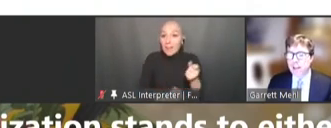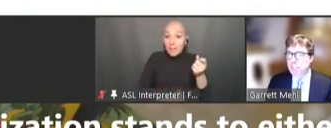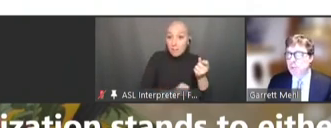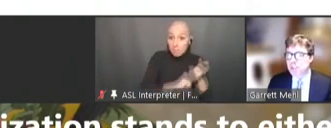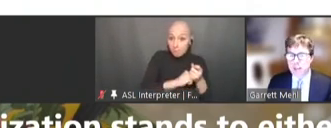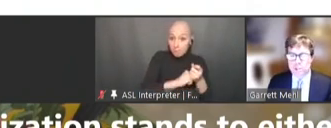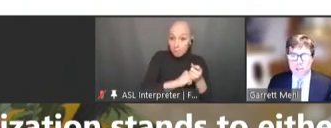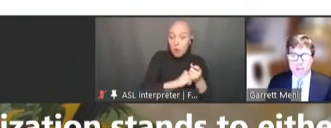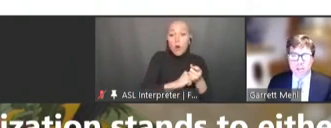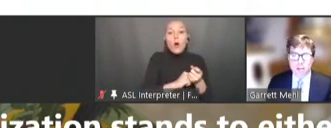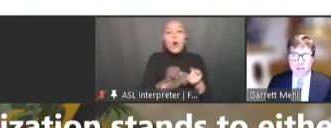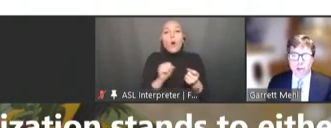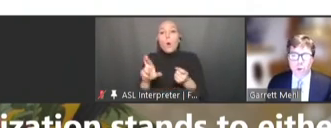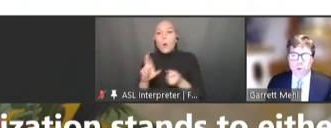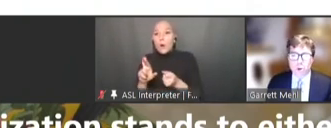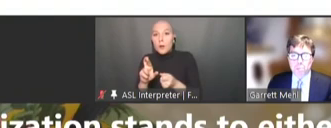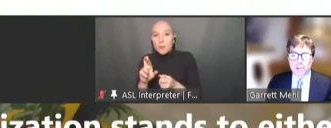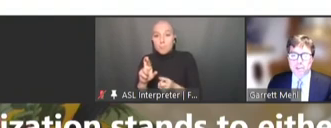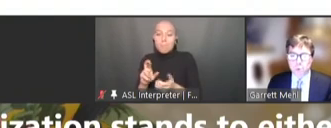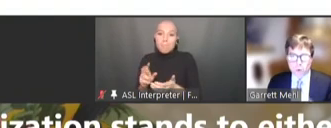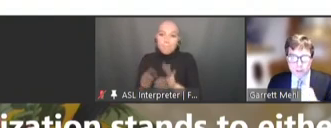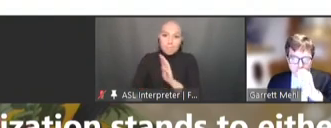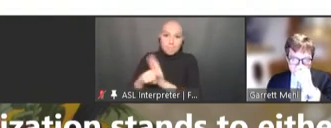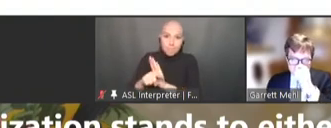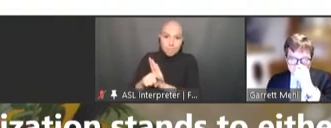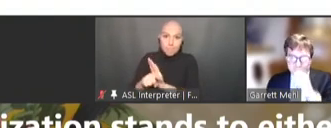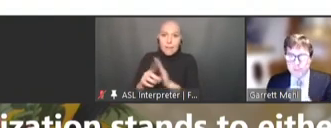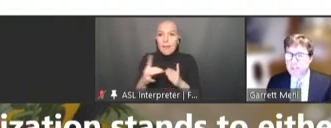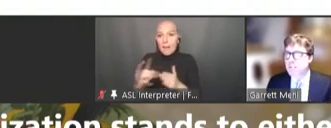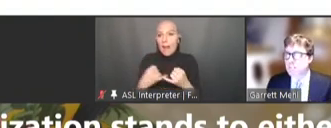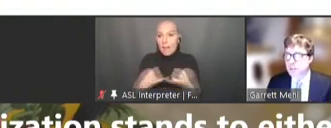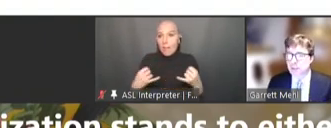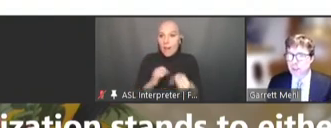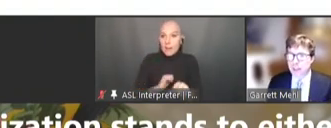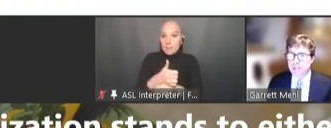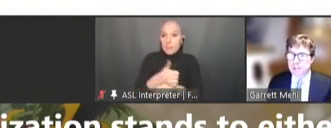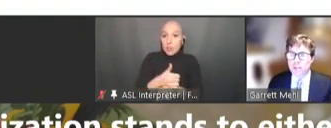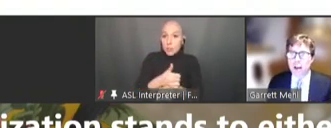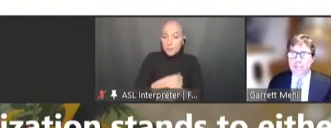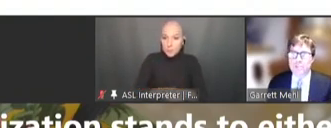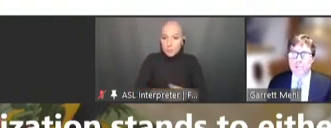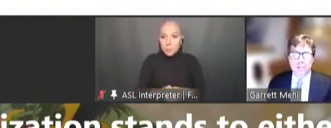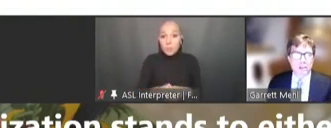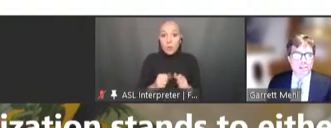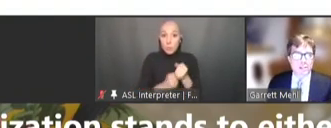implementation. With appropriate support, digital health systems can save lives. Next slide.